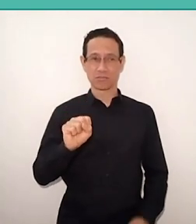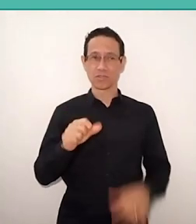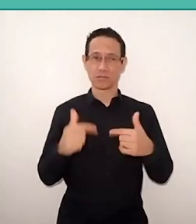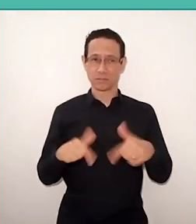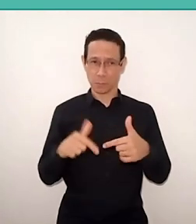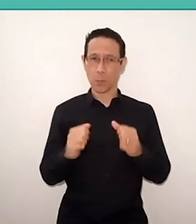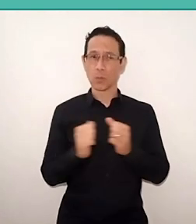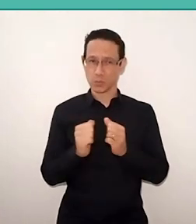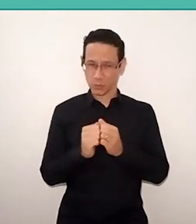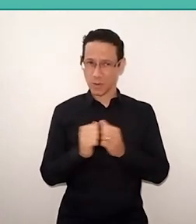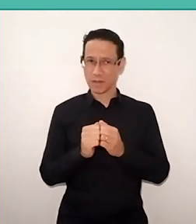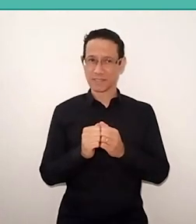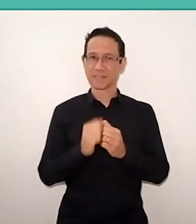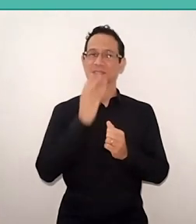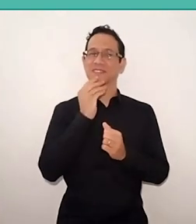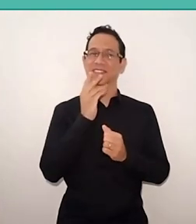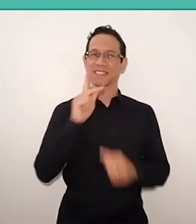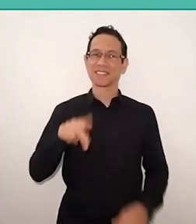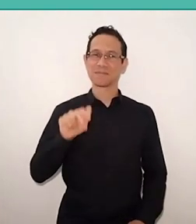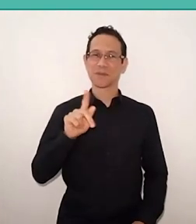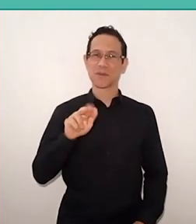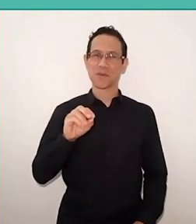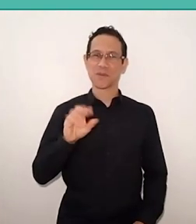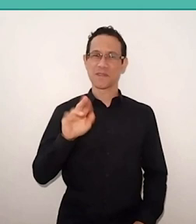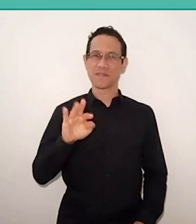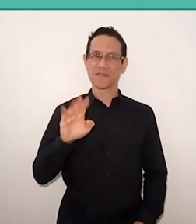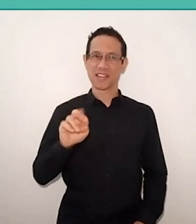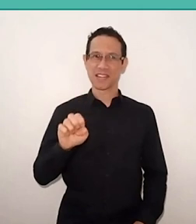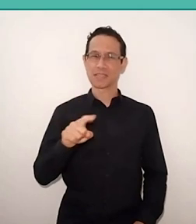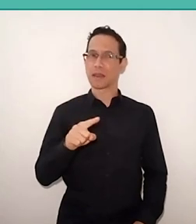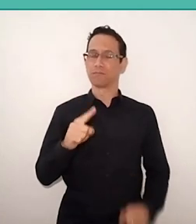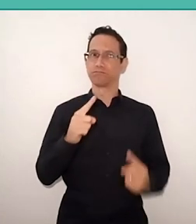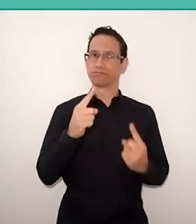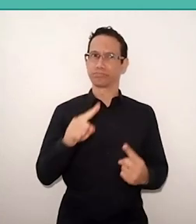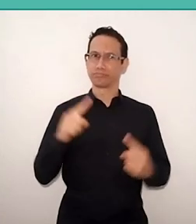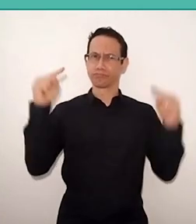and Faundez now becomes very critical about the work of Paulo Freire,